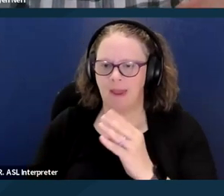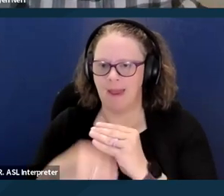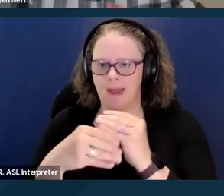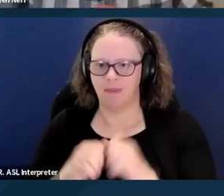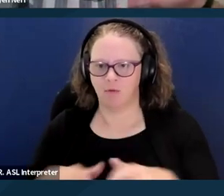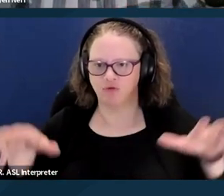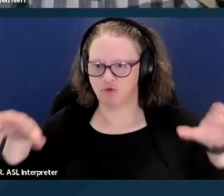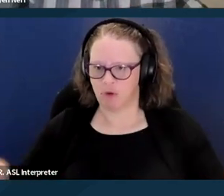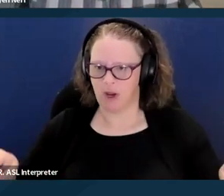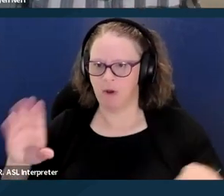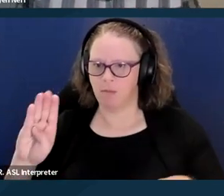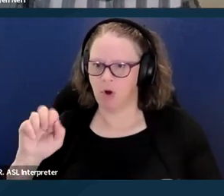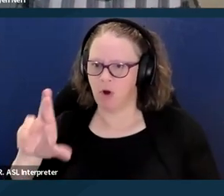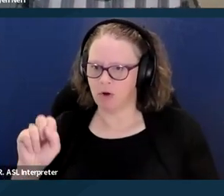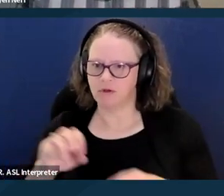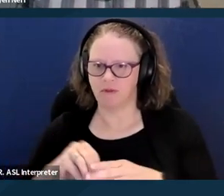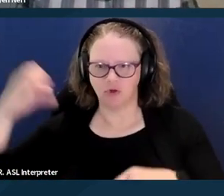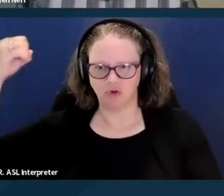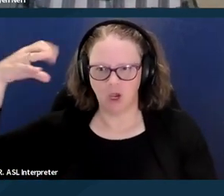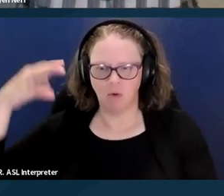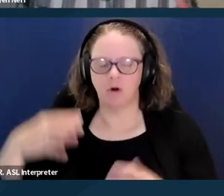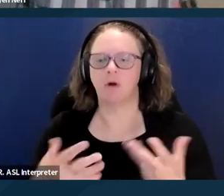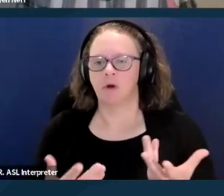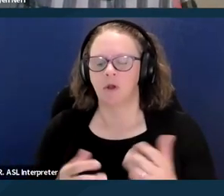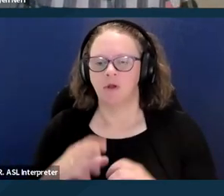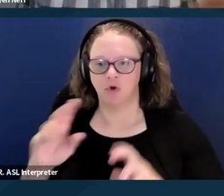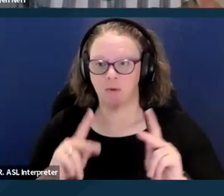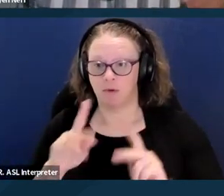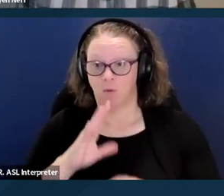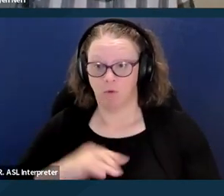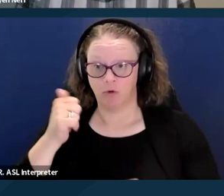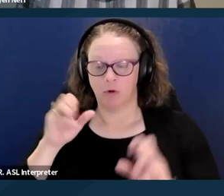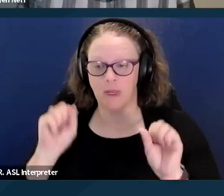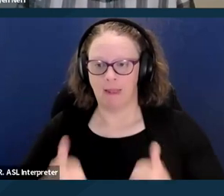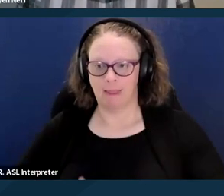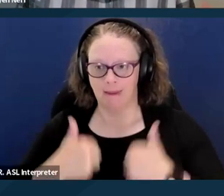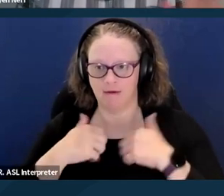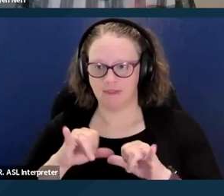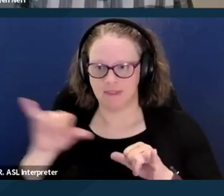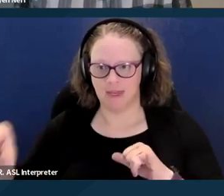to make things just more accessible for people who are elderly so that they can live and stay in their home.